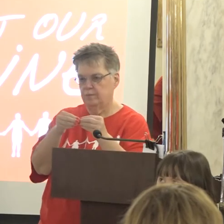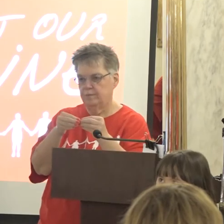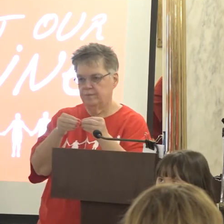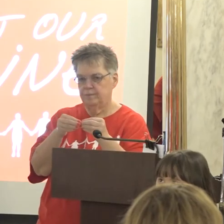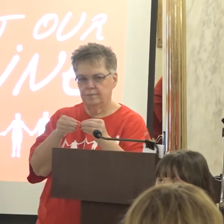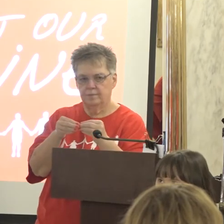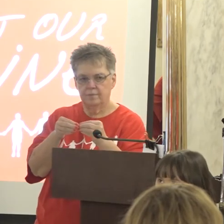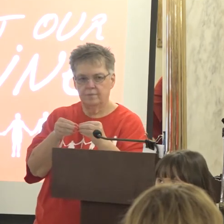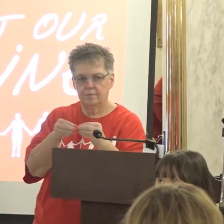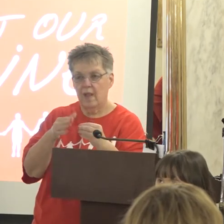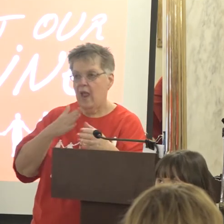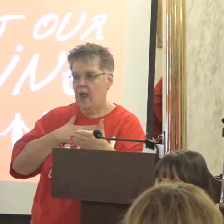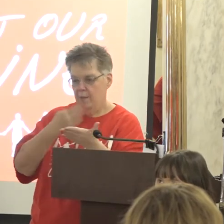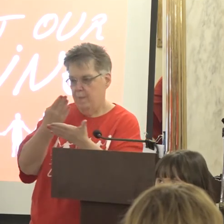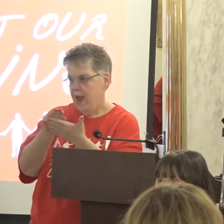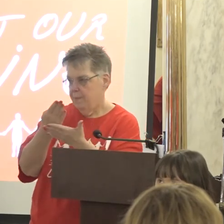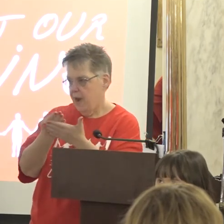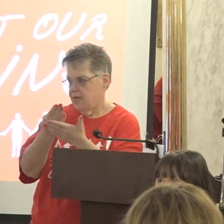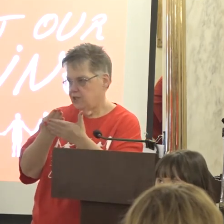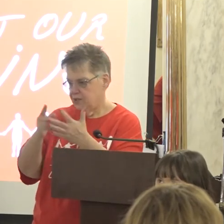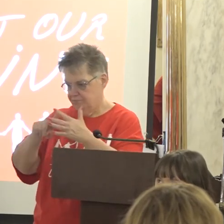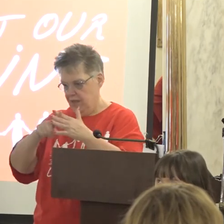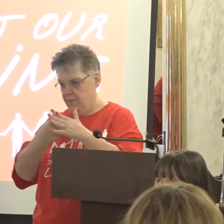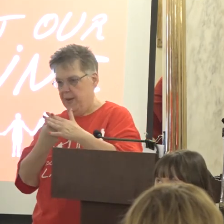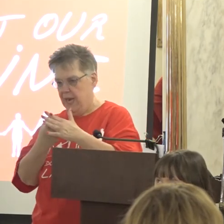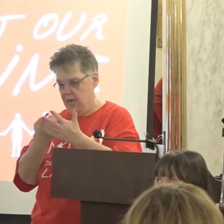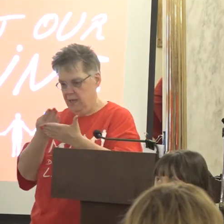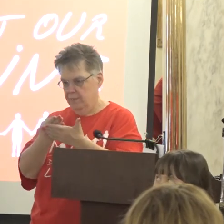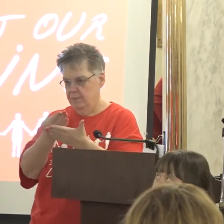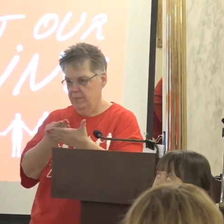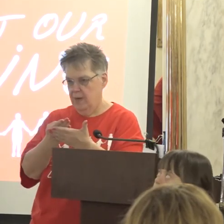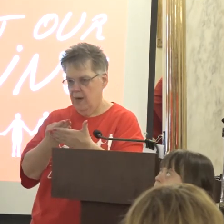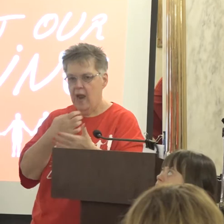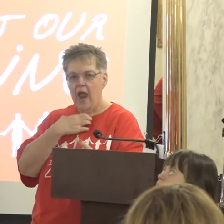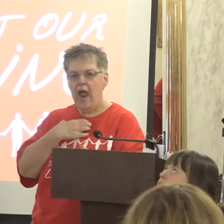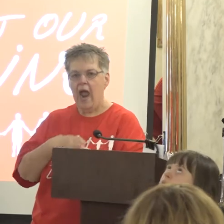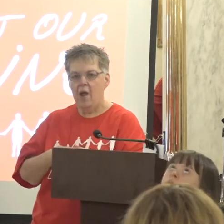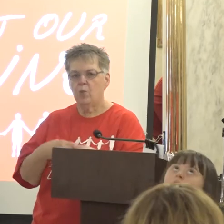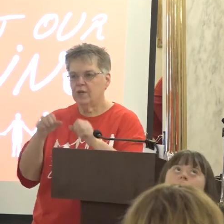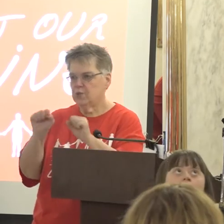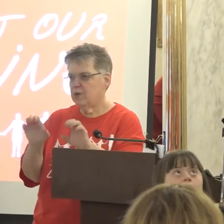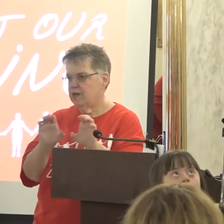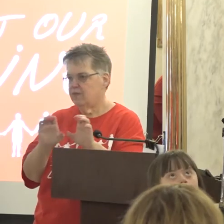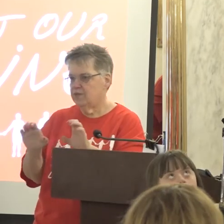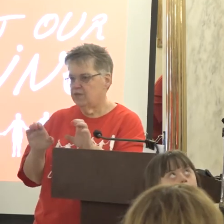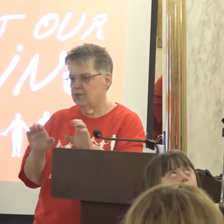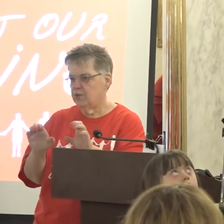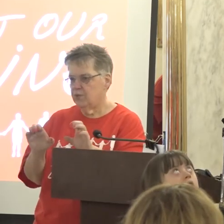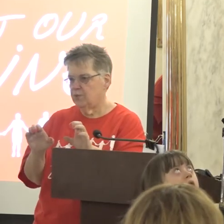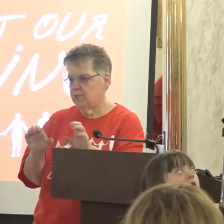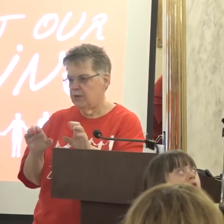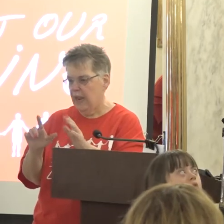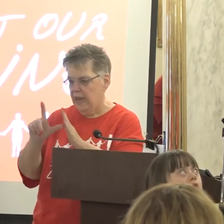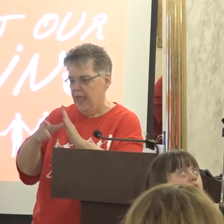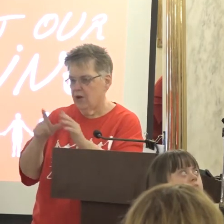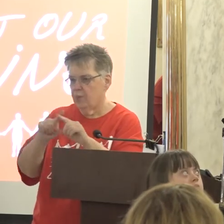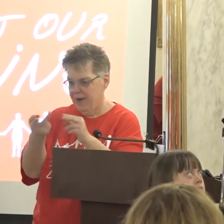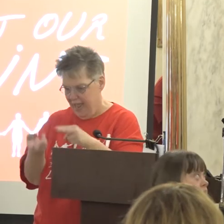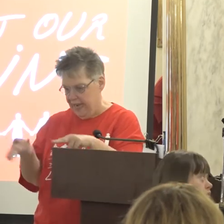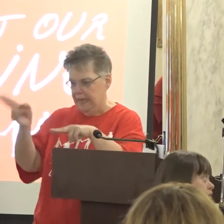In my budget in the beginning I wish that we could have done this greater but I increased that